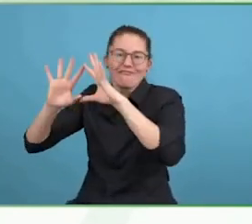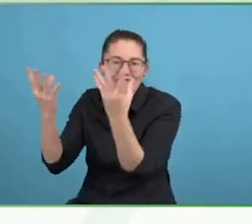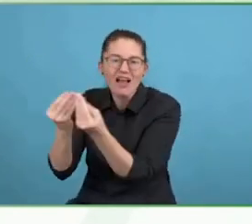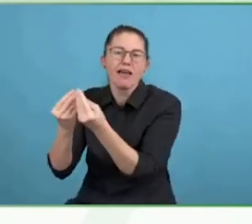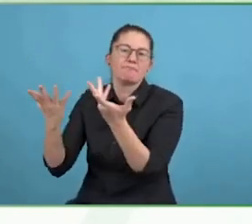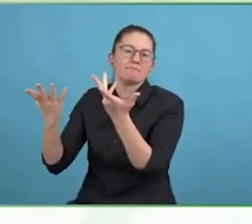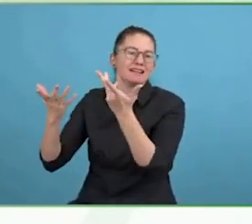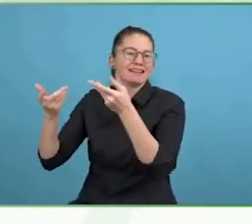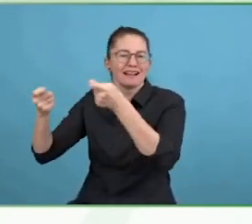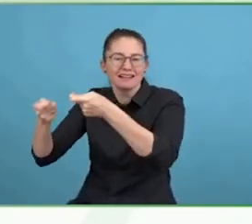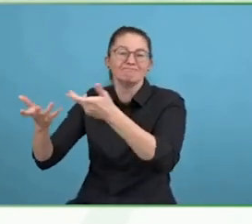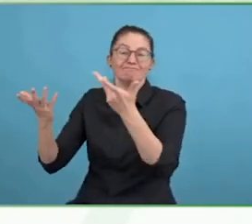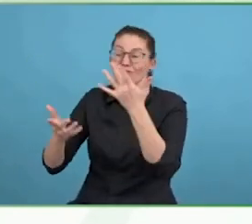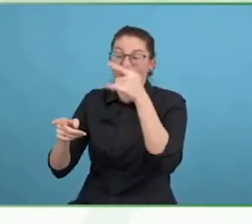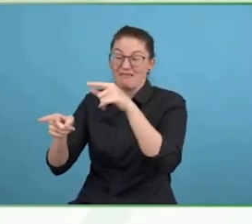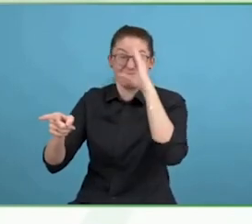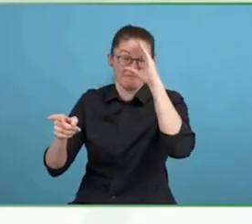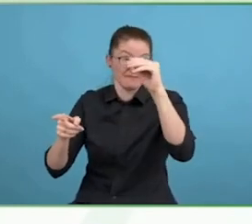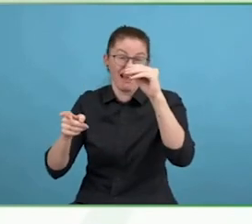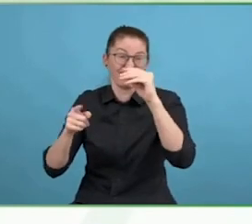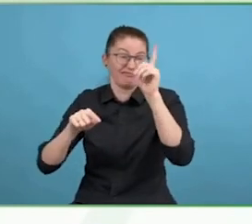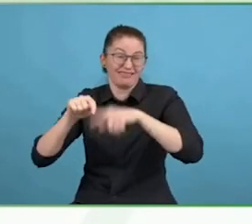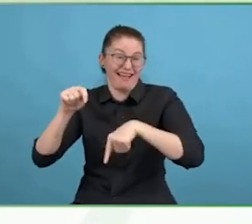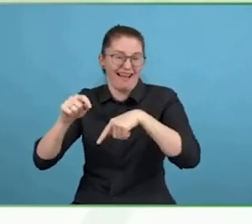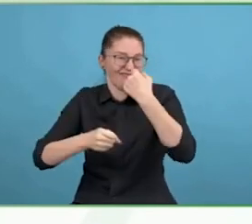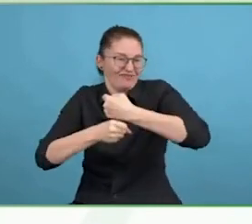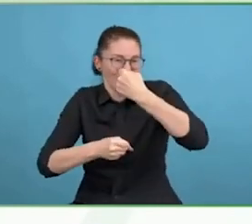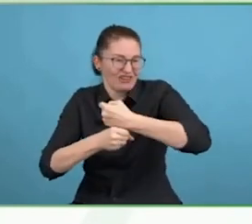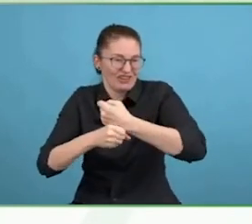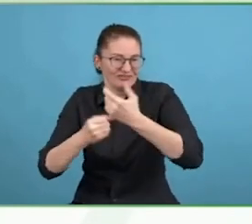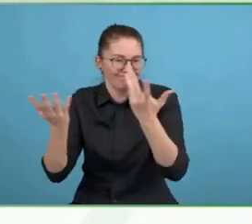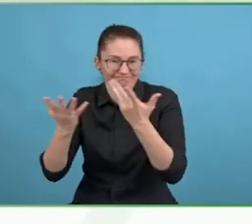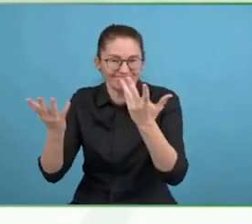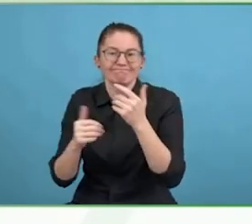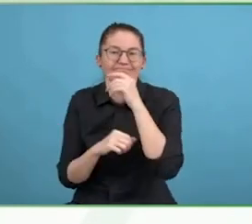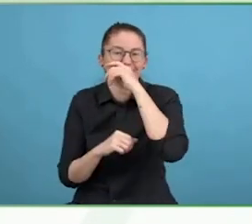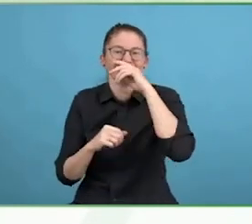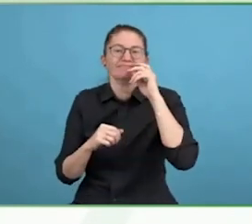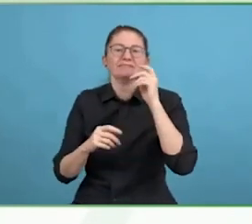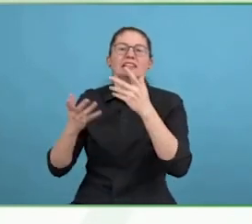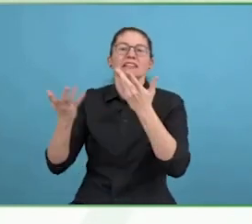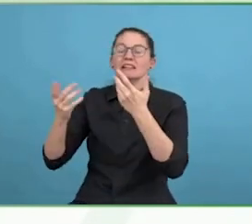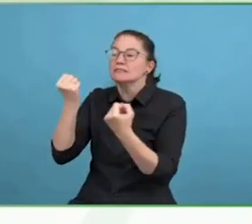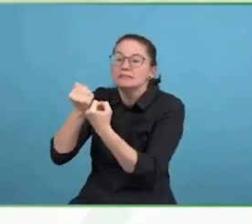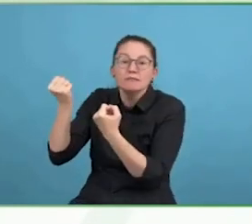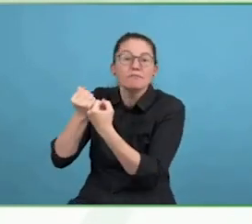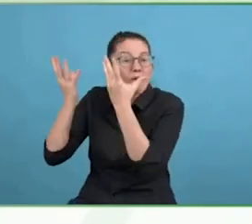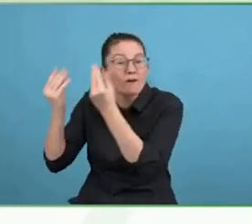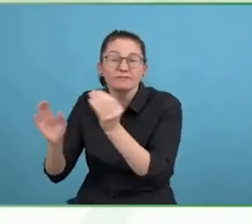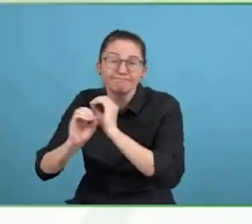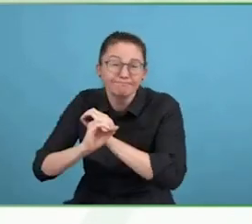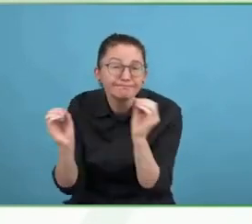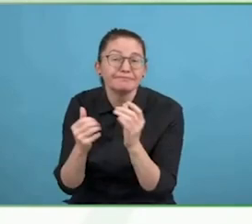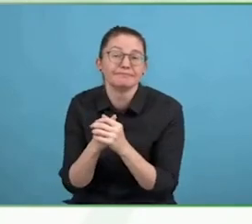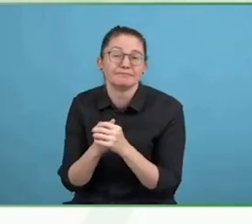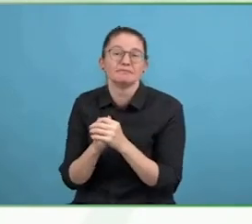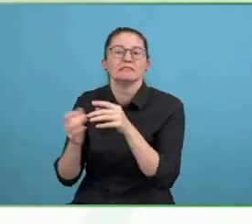get the right occupational therapy, physiotherapy, whatever is needed to give them a full life.